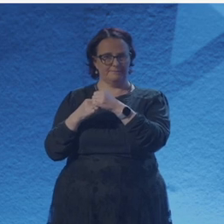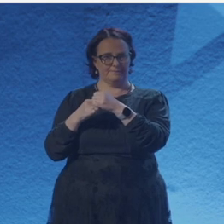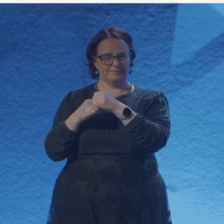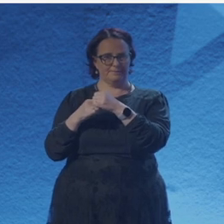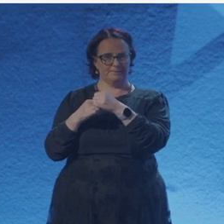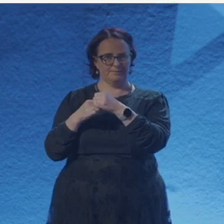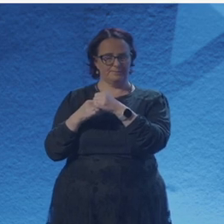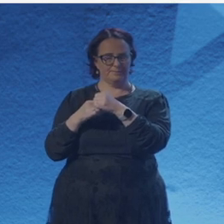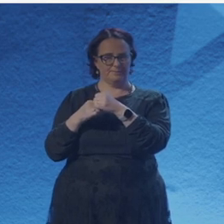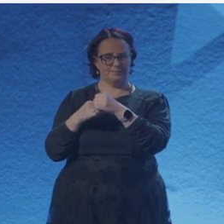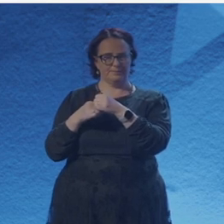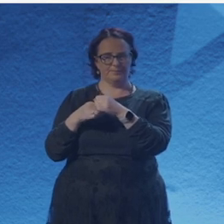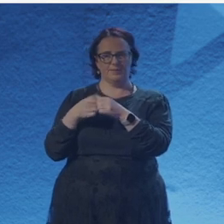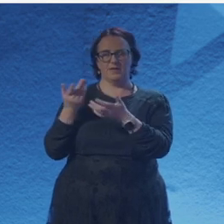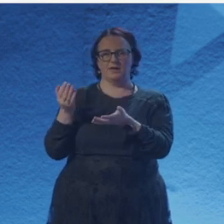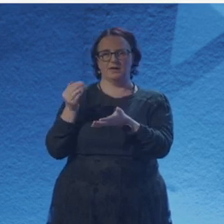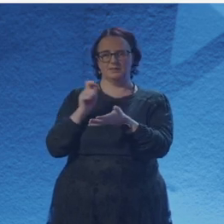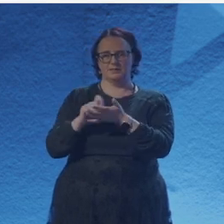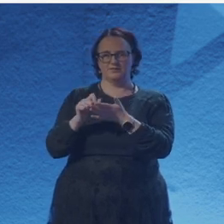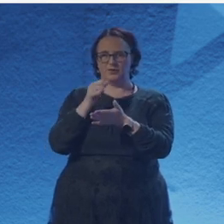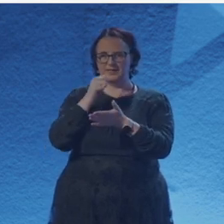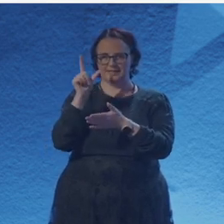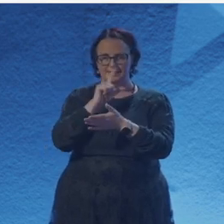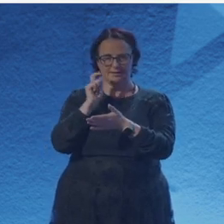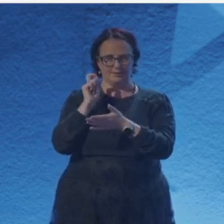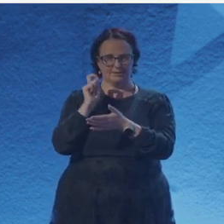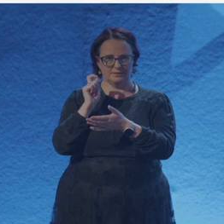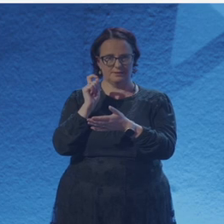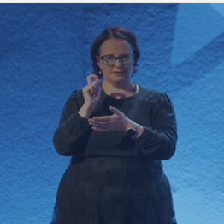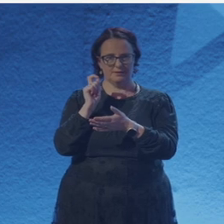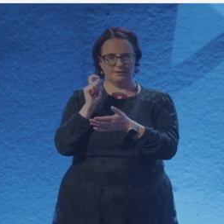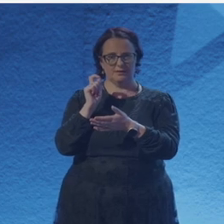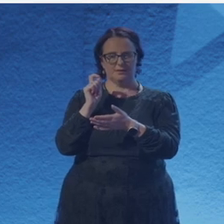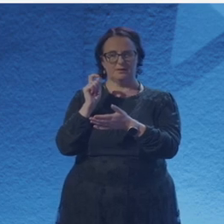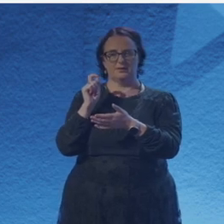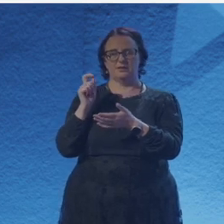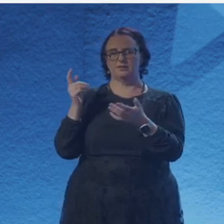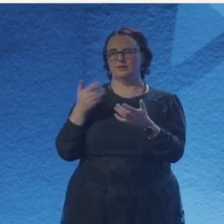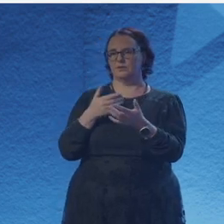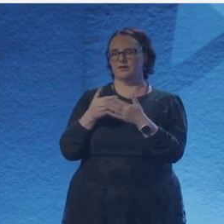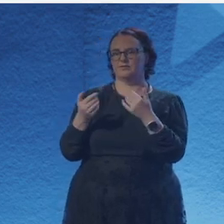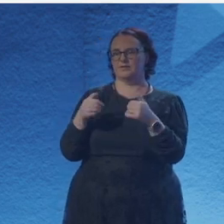And I find that I find that really useful. Yeah, I think there's something there in that about the structure.